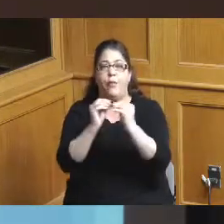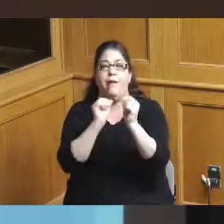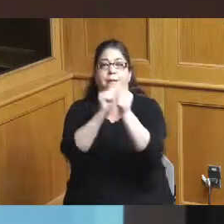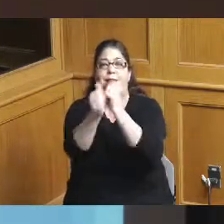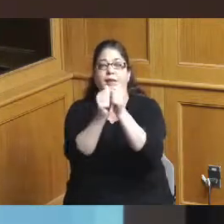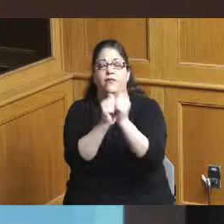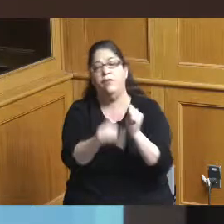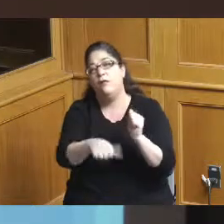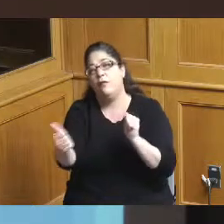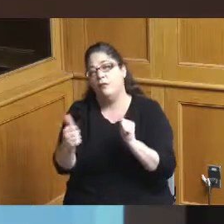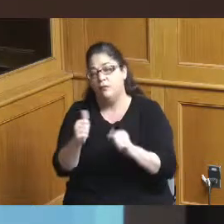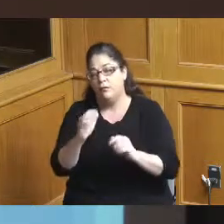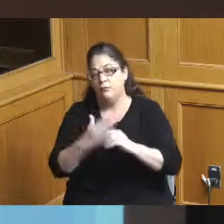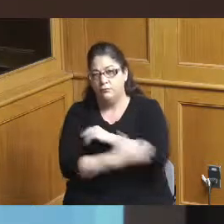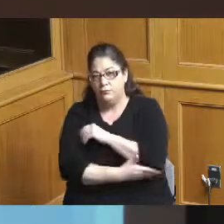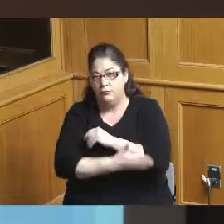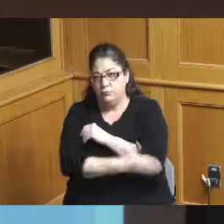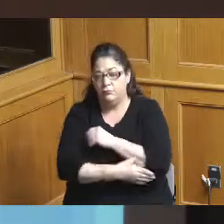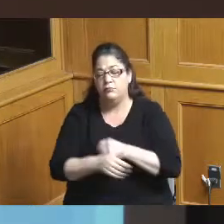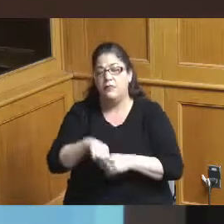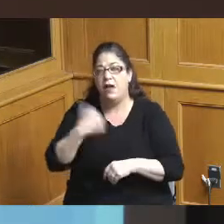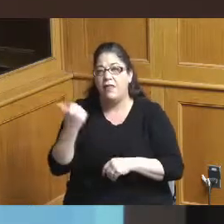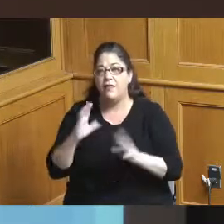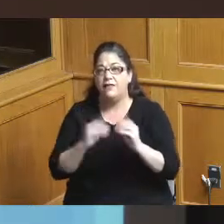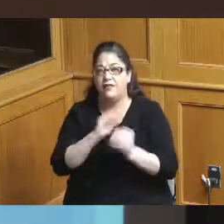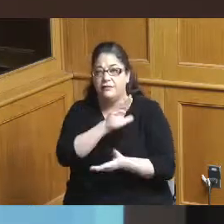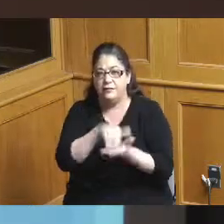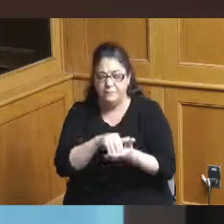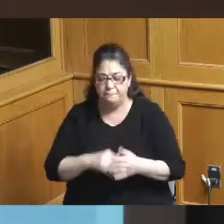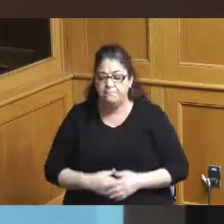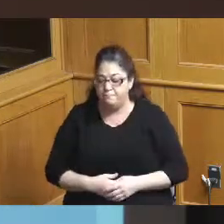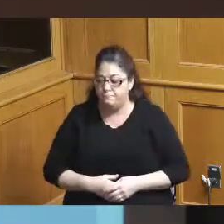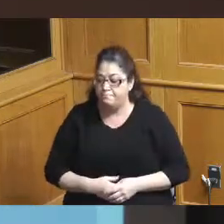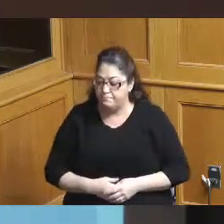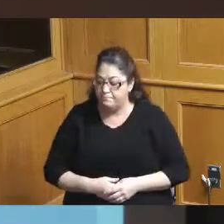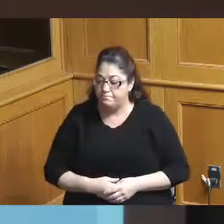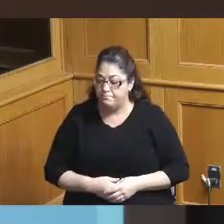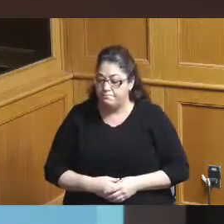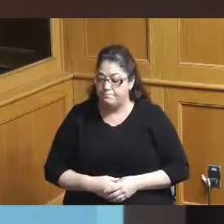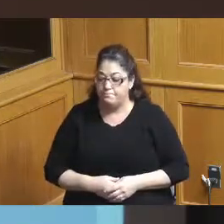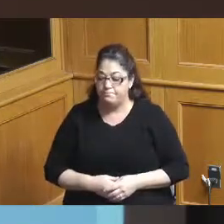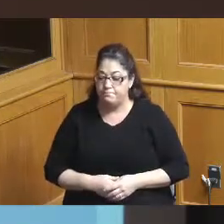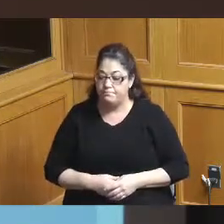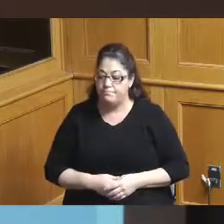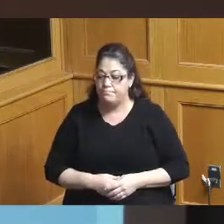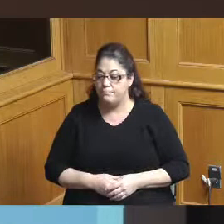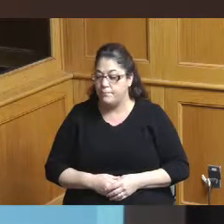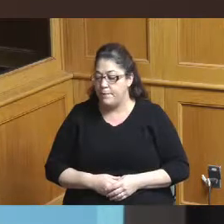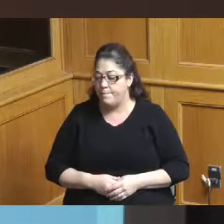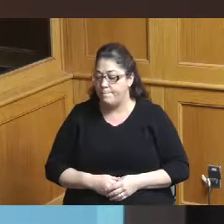with its with his competitive communities Bridget so in terms of moving that forward